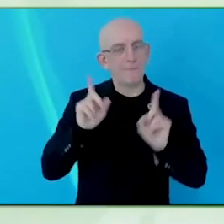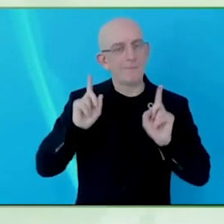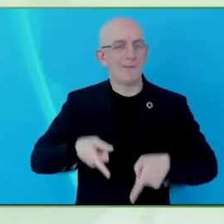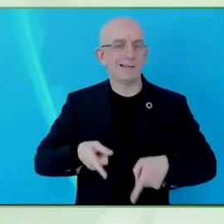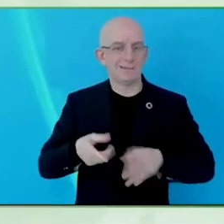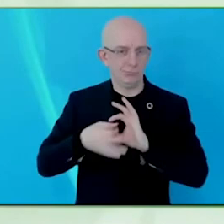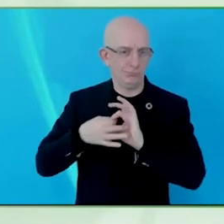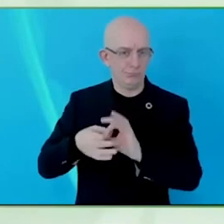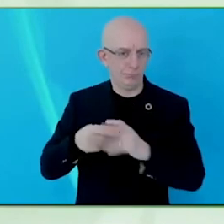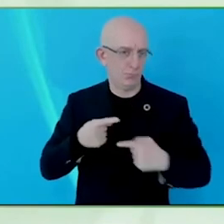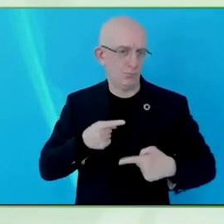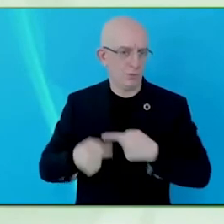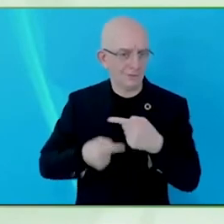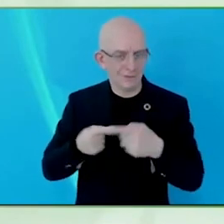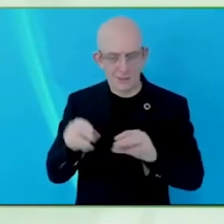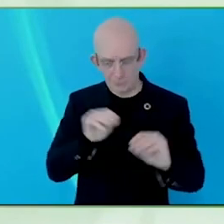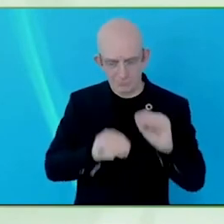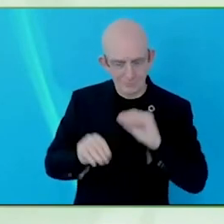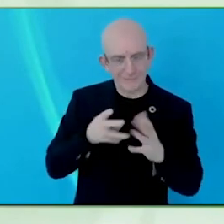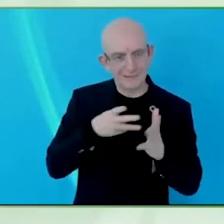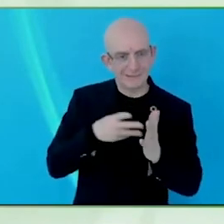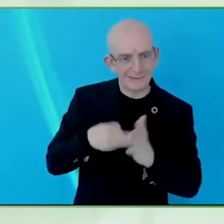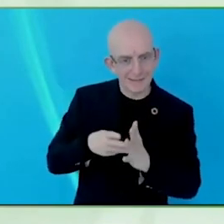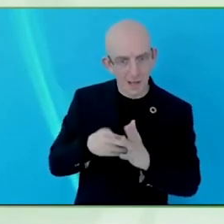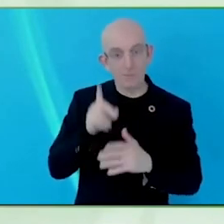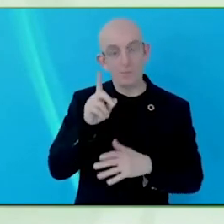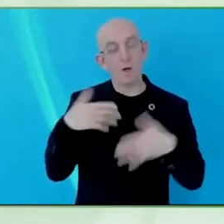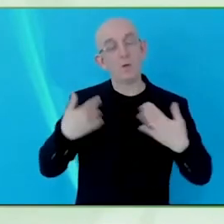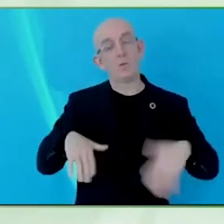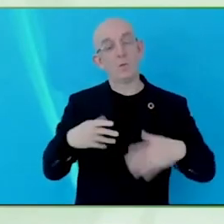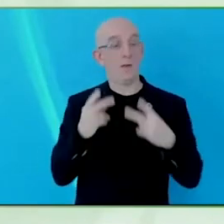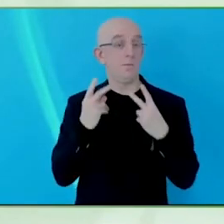of the world at the beginning, to recognise the value that comes in,